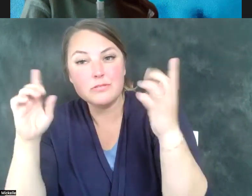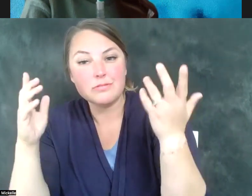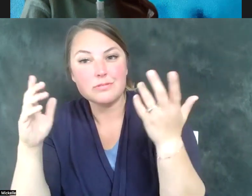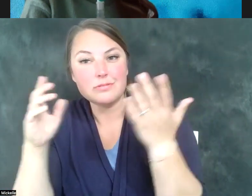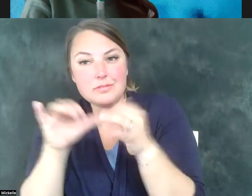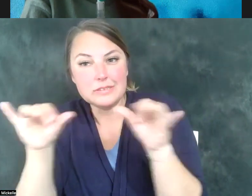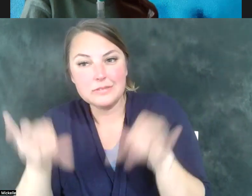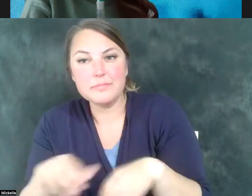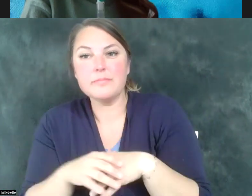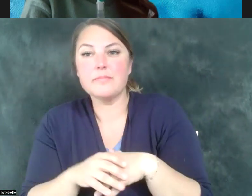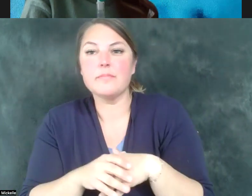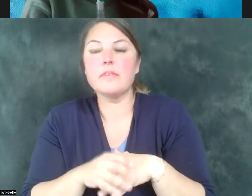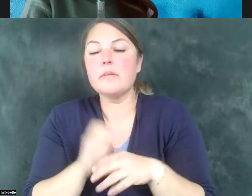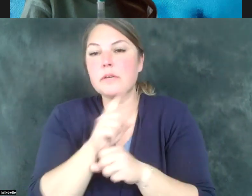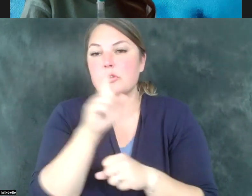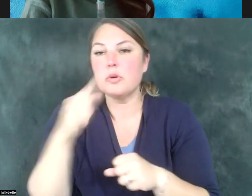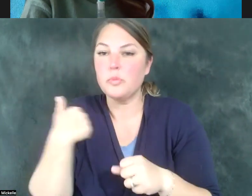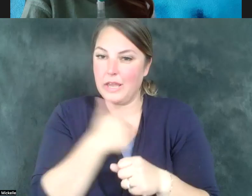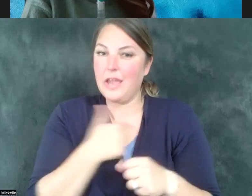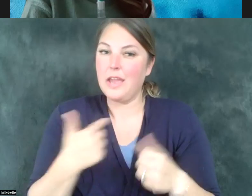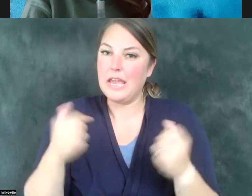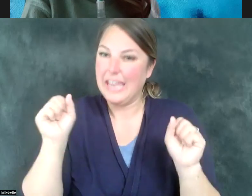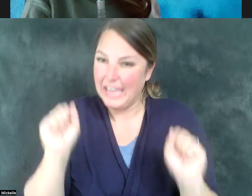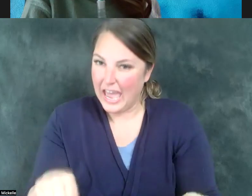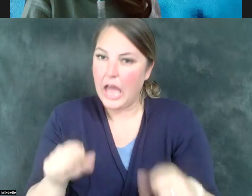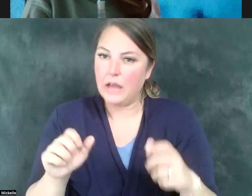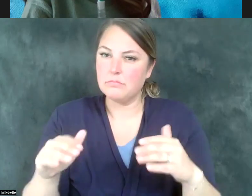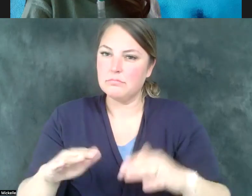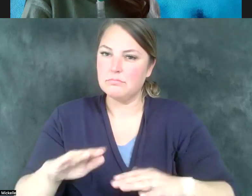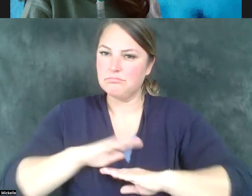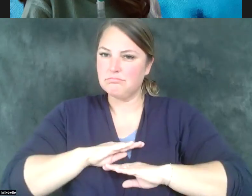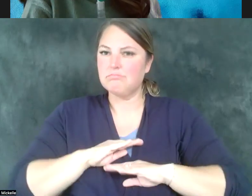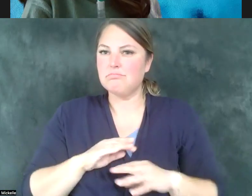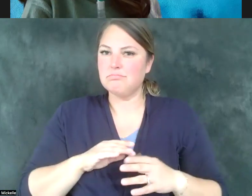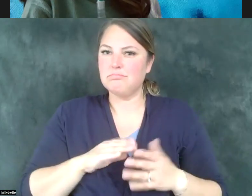needs of our workforce in the community right now. And part of your question that